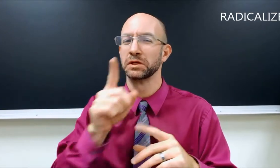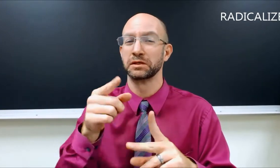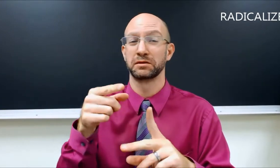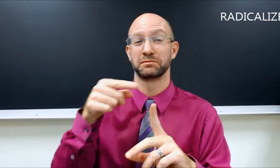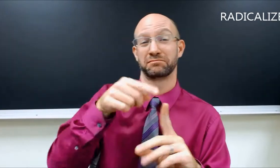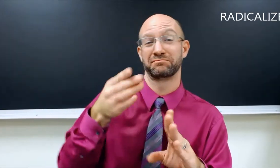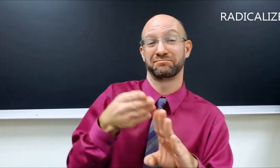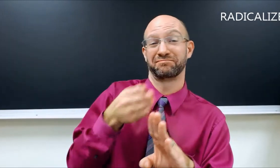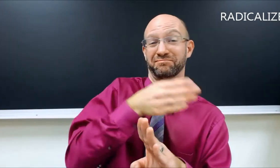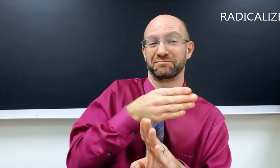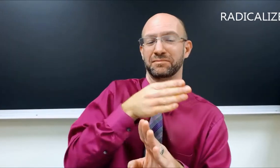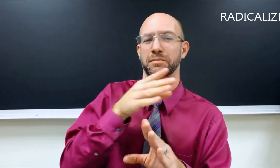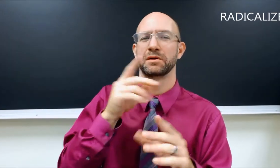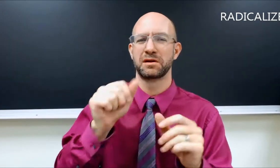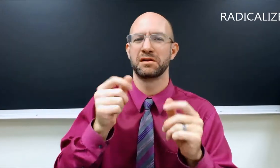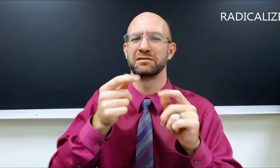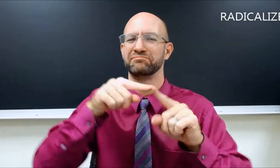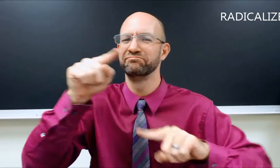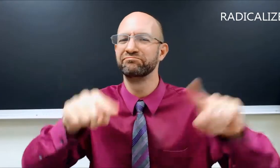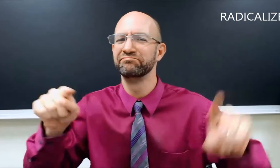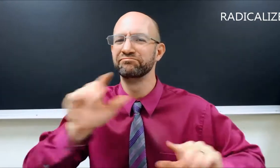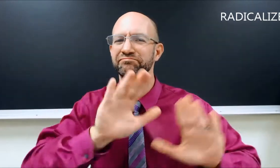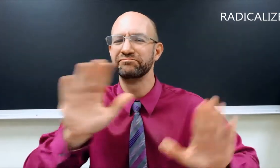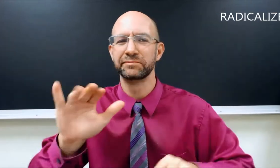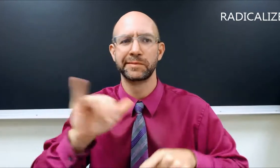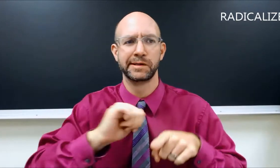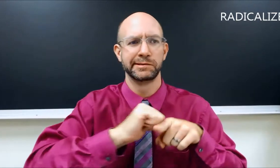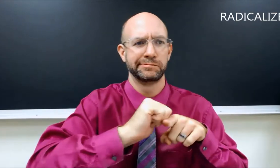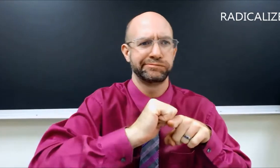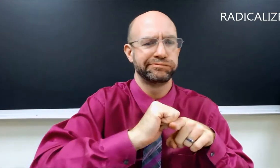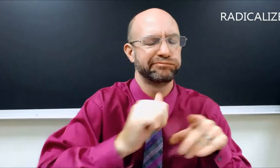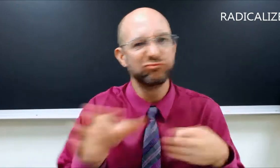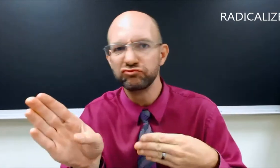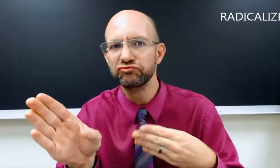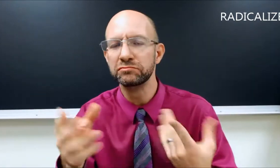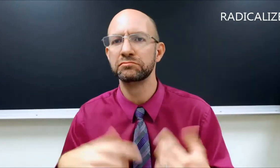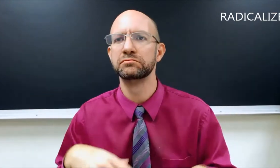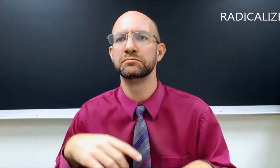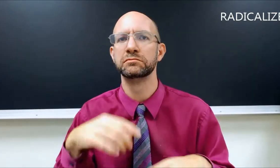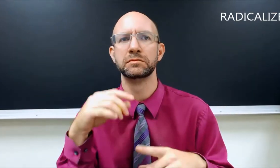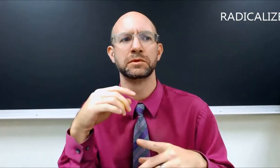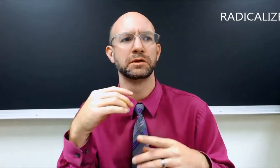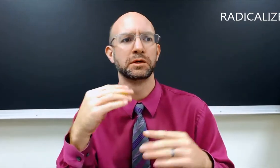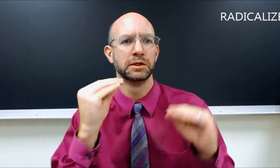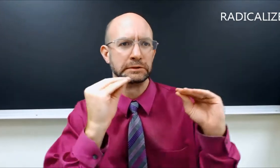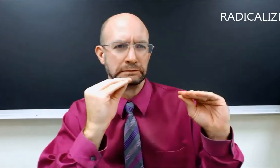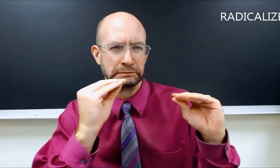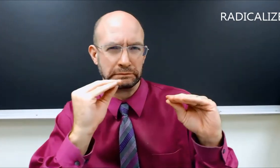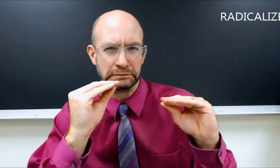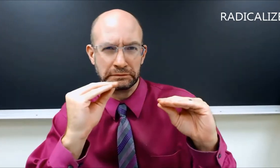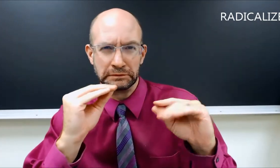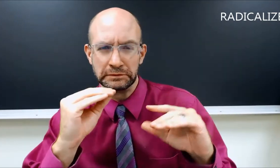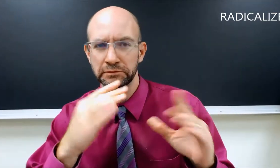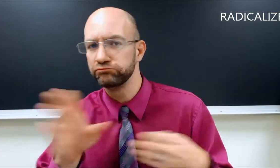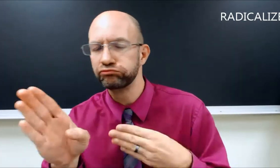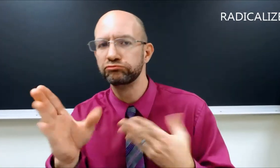Really, before that varies like for example, TRAINED +SHIFT, TEACH+++ SHIFT,